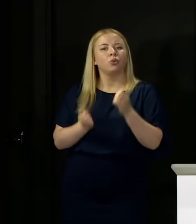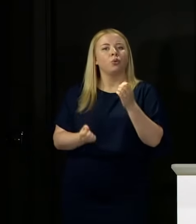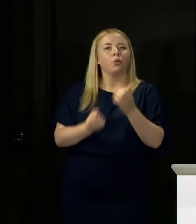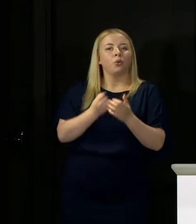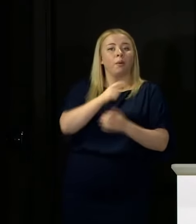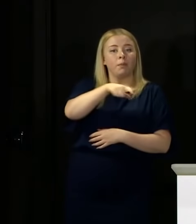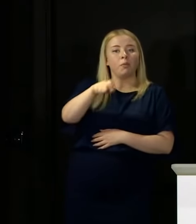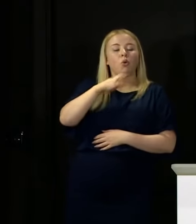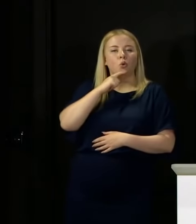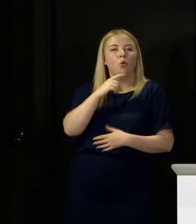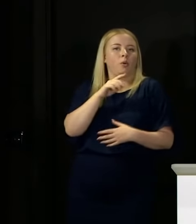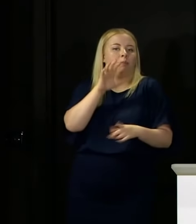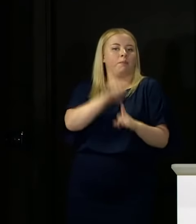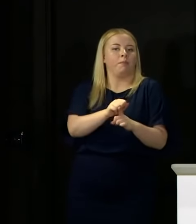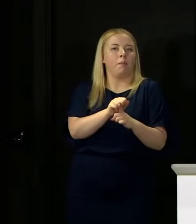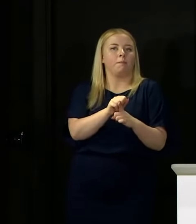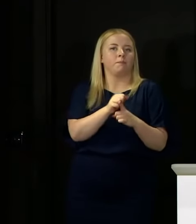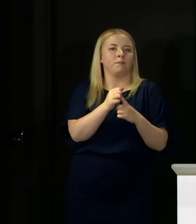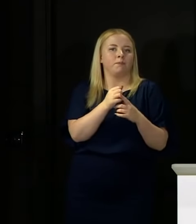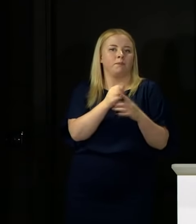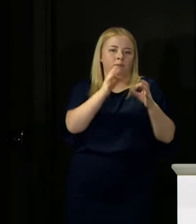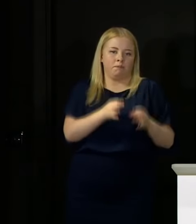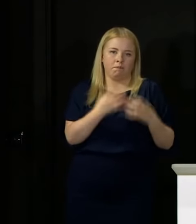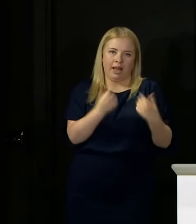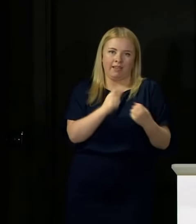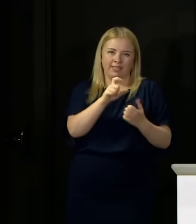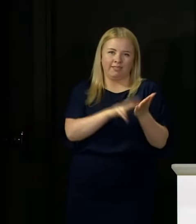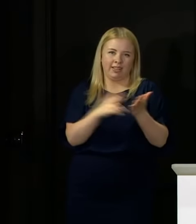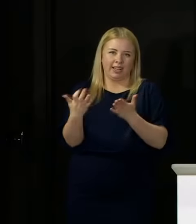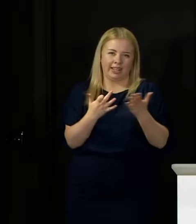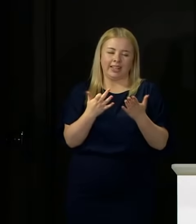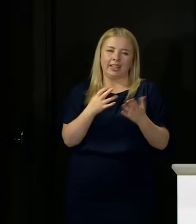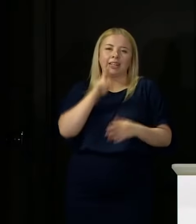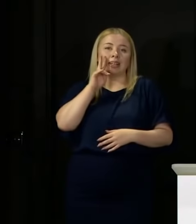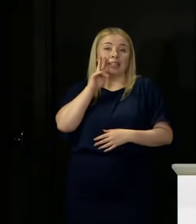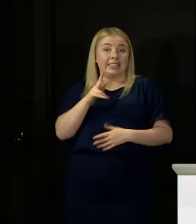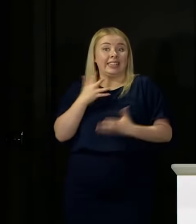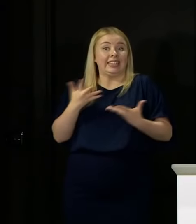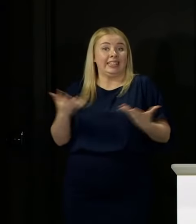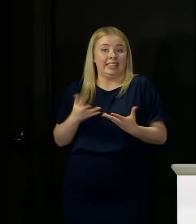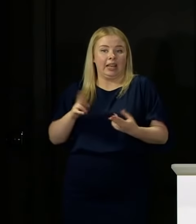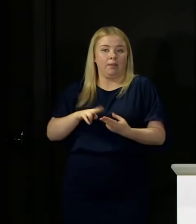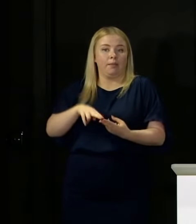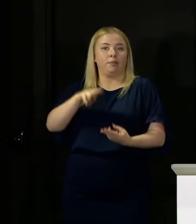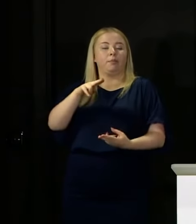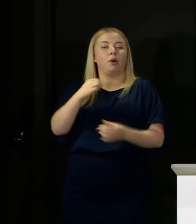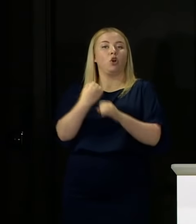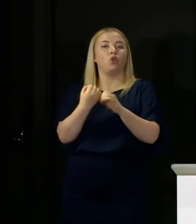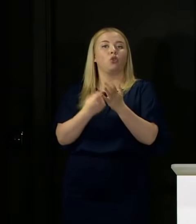Obviously we have a high number of cases reported today in Grampian, so we want to know whether